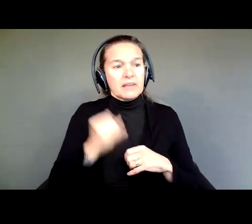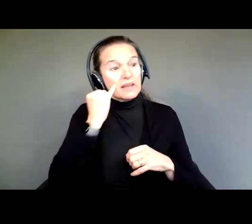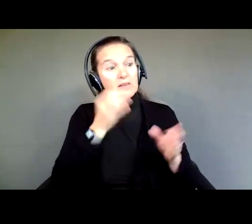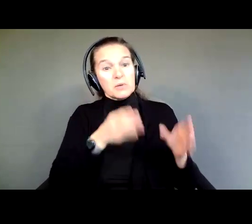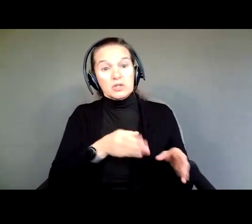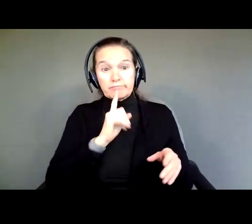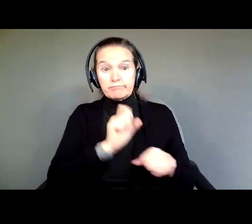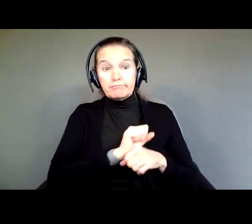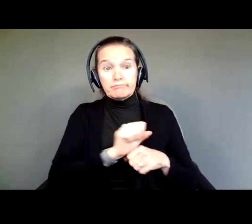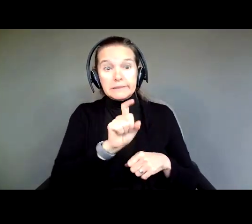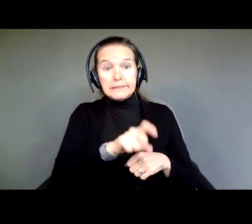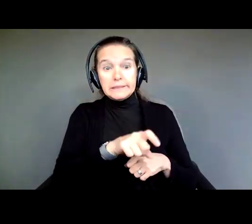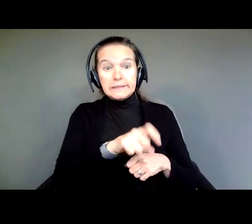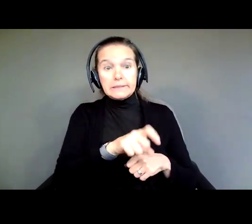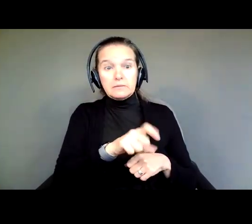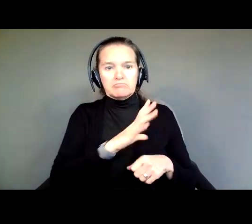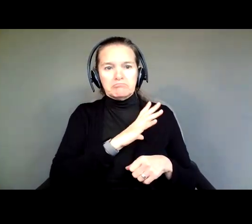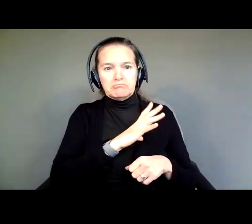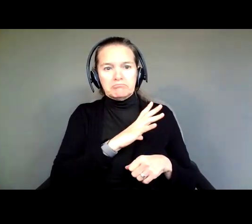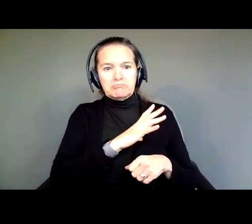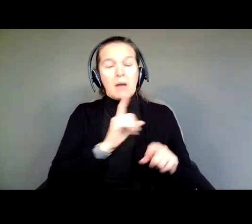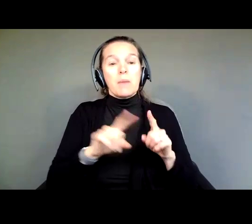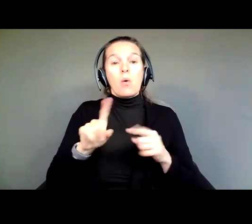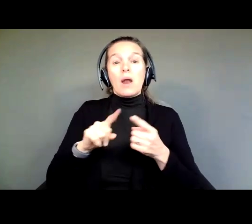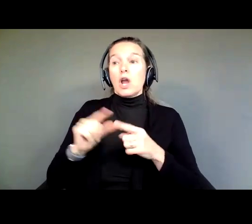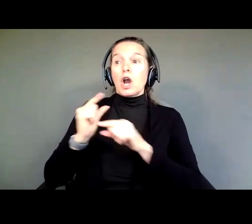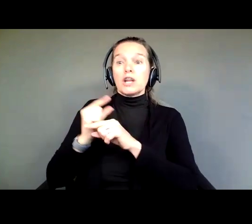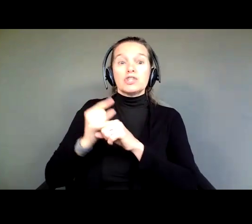But guardianship when it's not needed can hurt people.